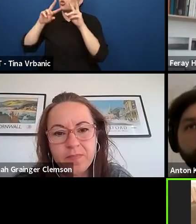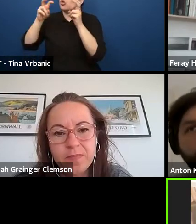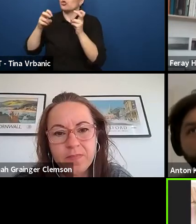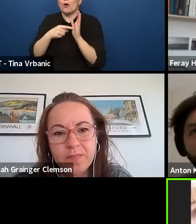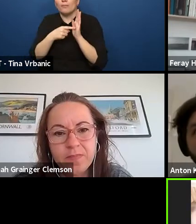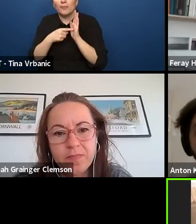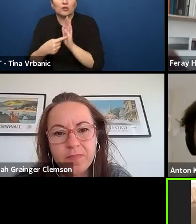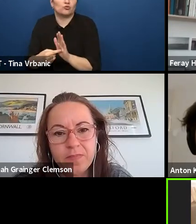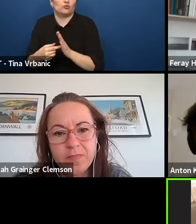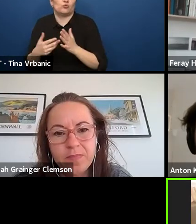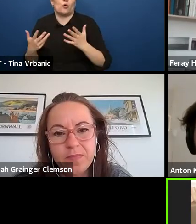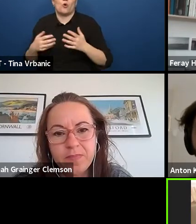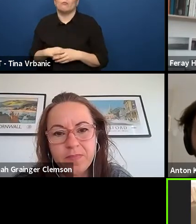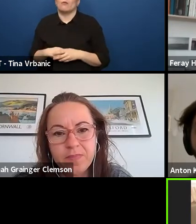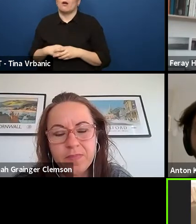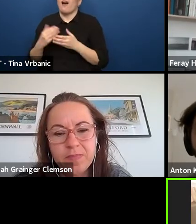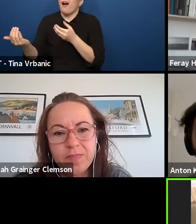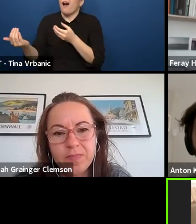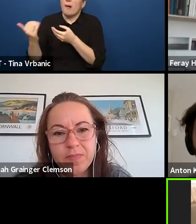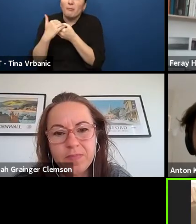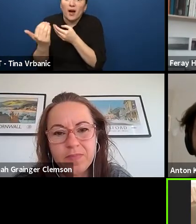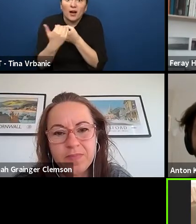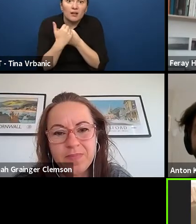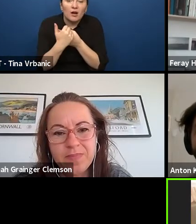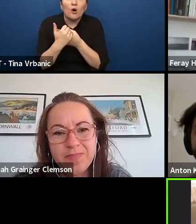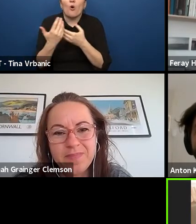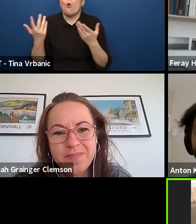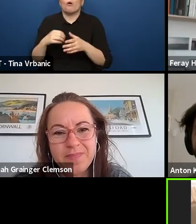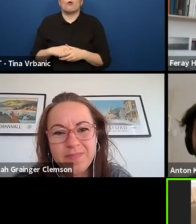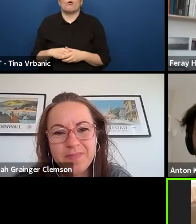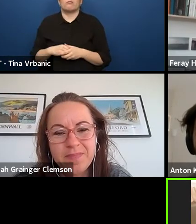or let's say old fashion style theatre,